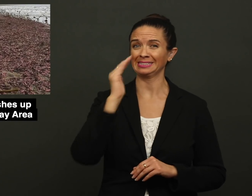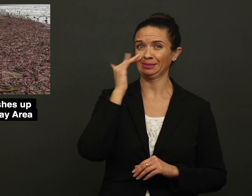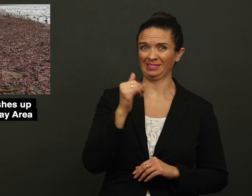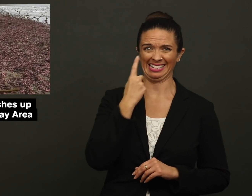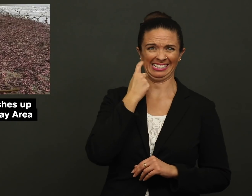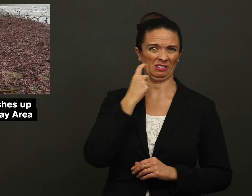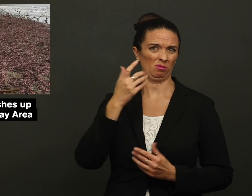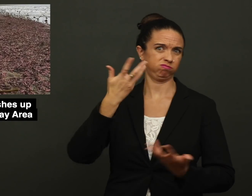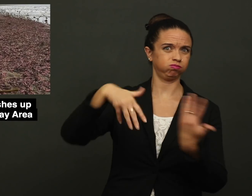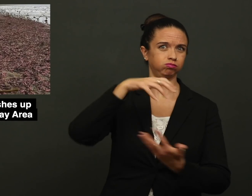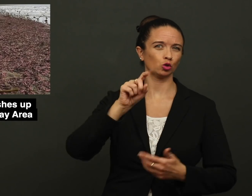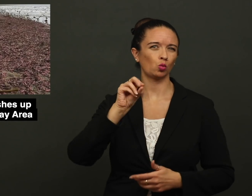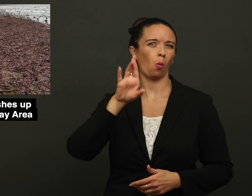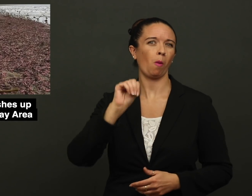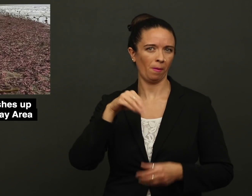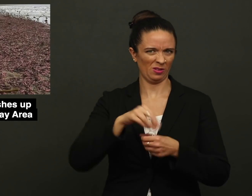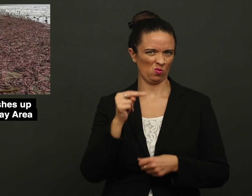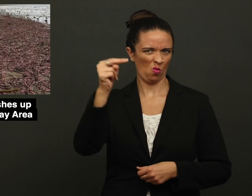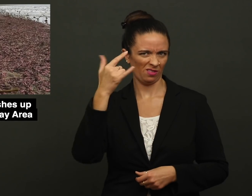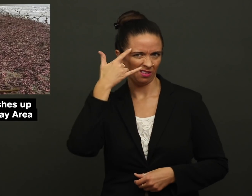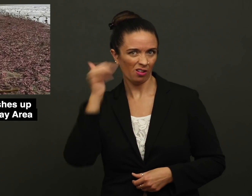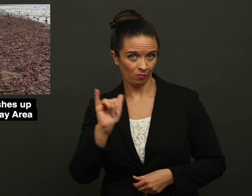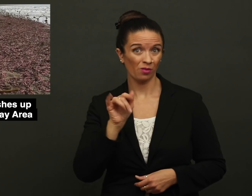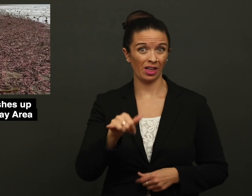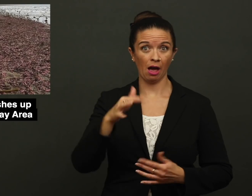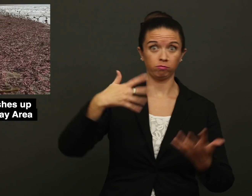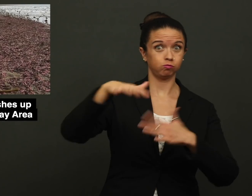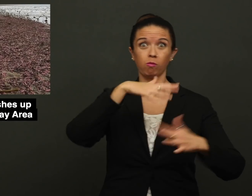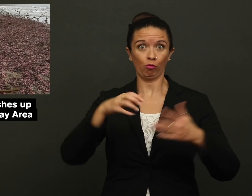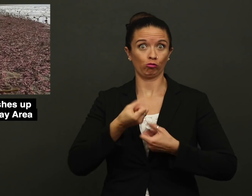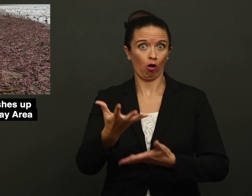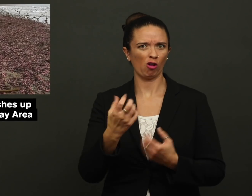It seems that the recent storm in Northern California caused